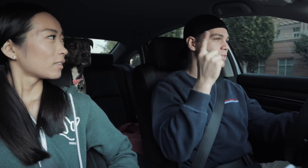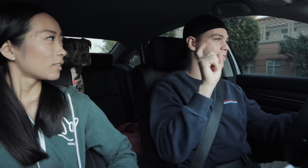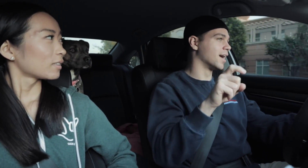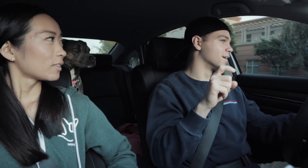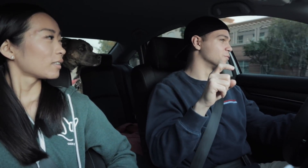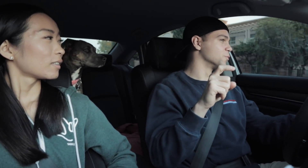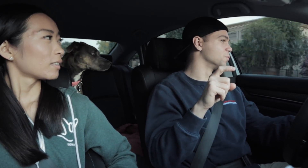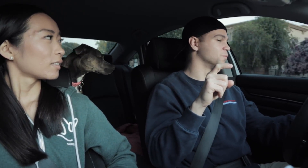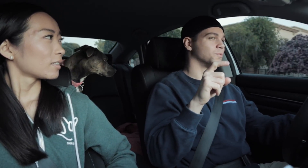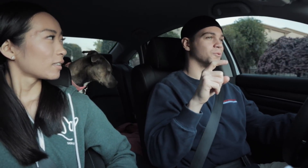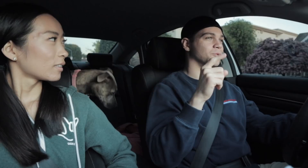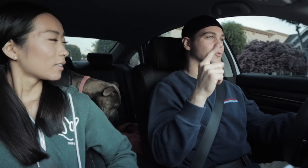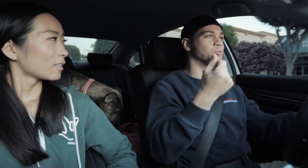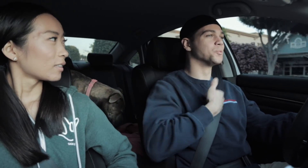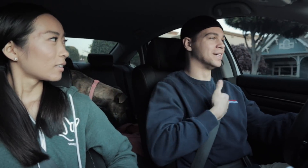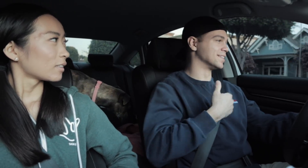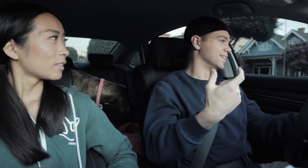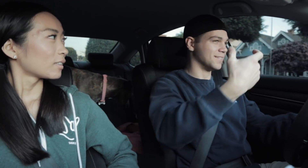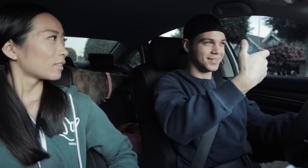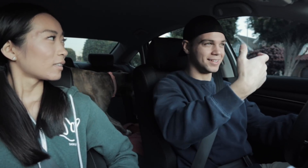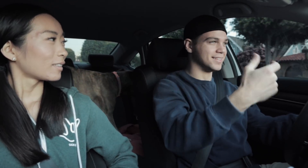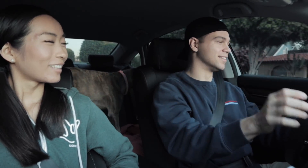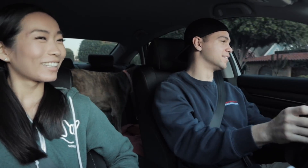I always have to do it myself (Jk)